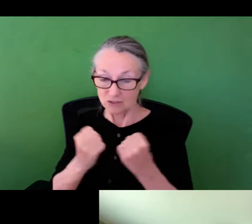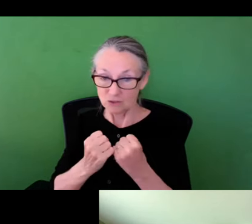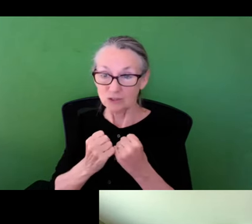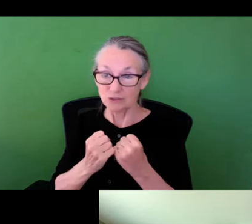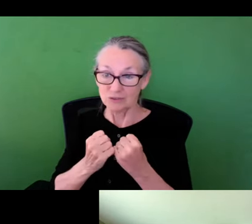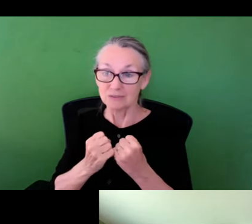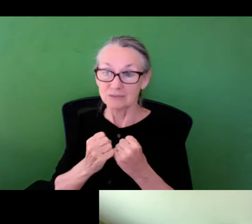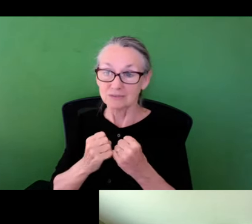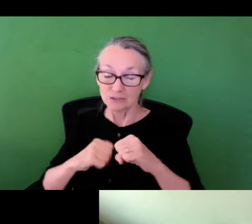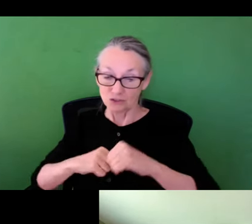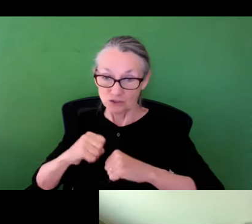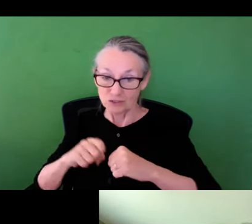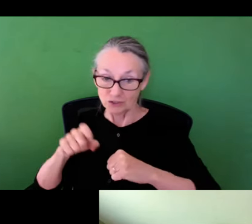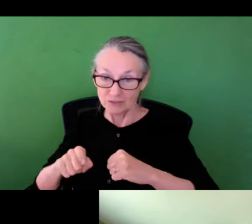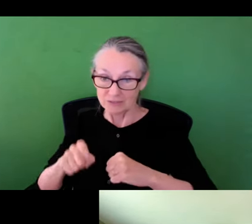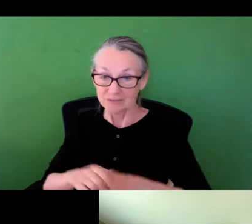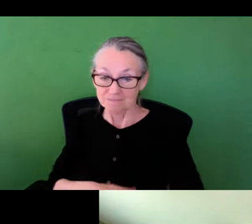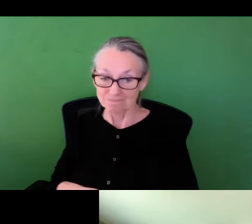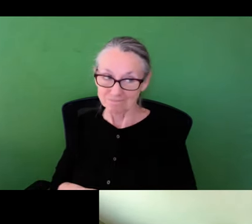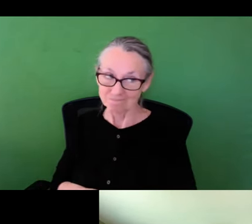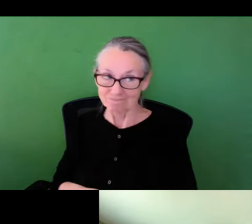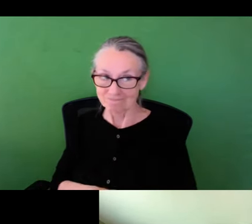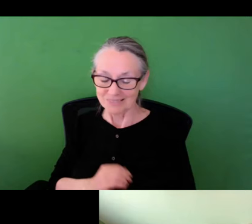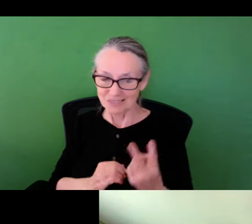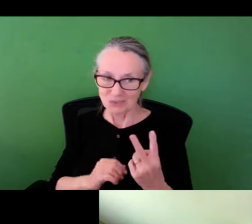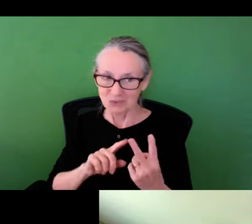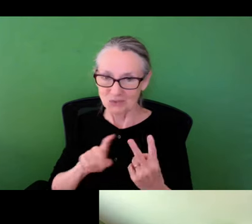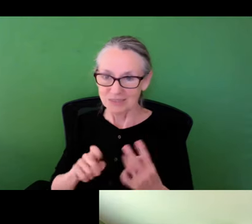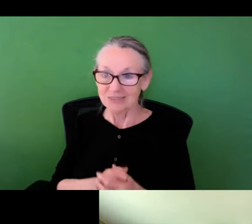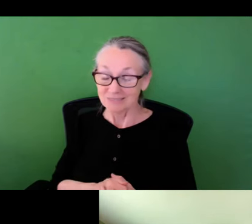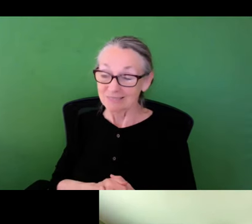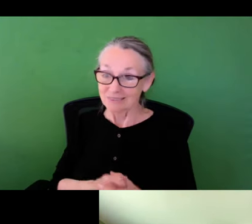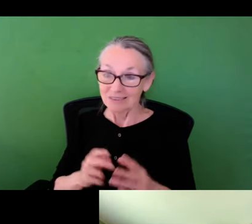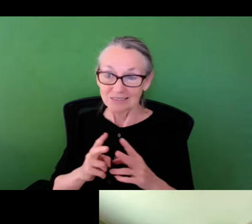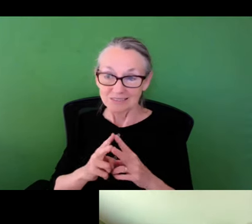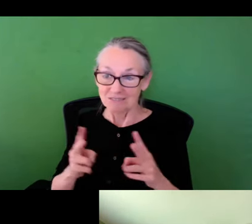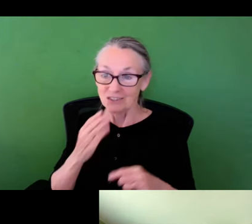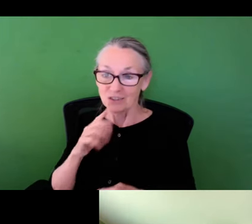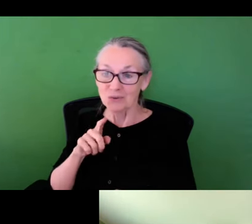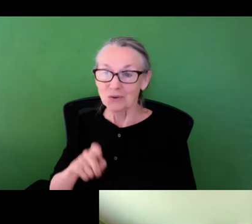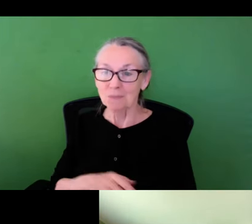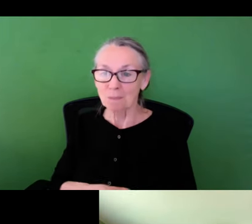towns and cities need to address the social and infrastructure needs in stormwater. Kind of